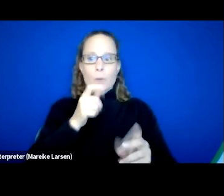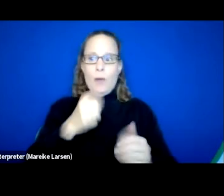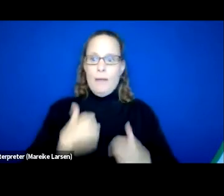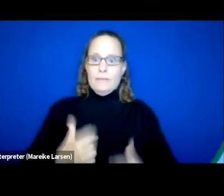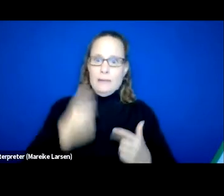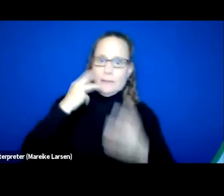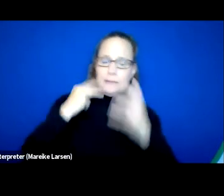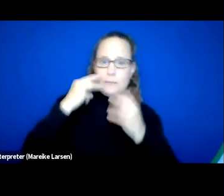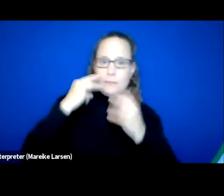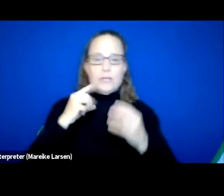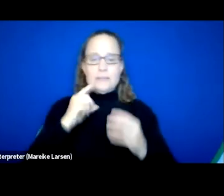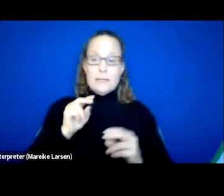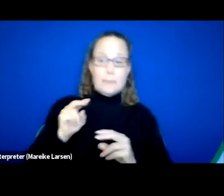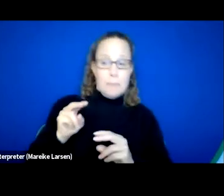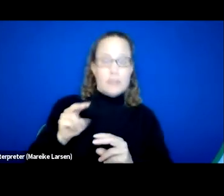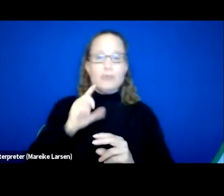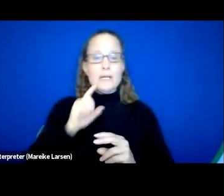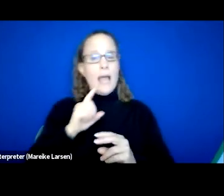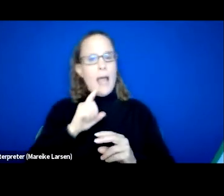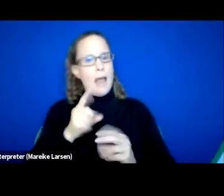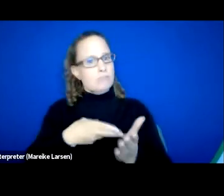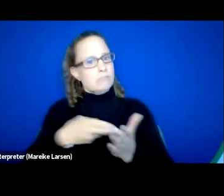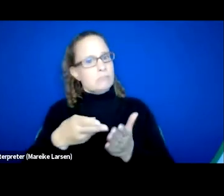via transparent sharing of data and its interpretation.